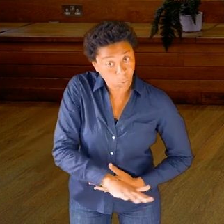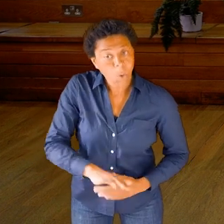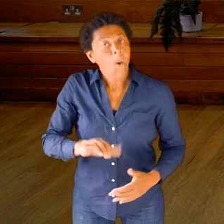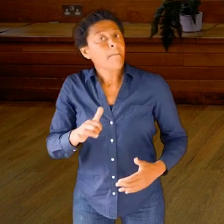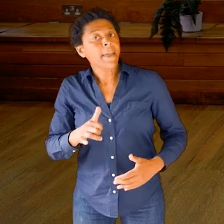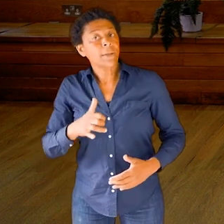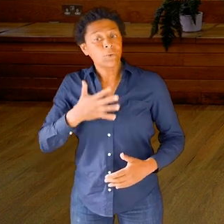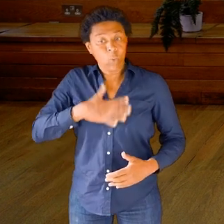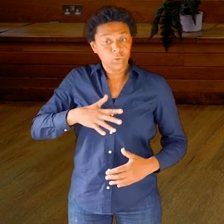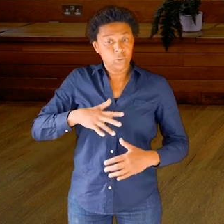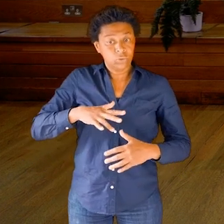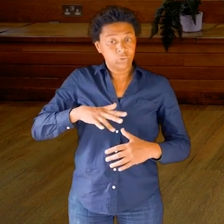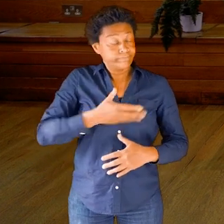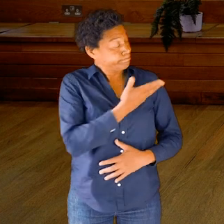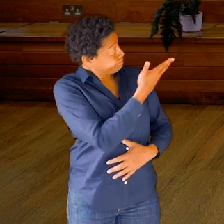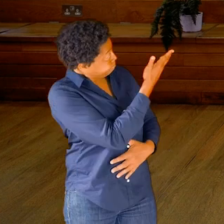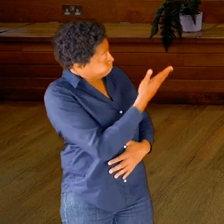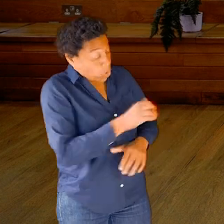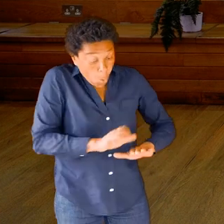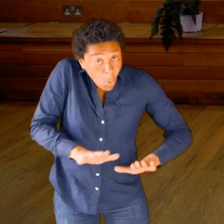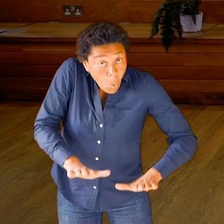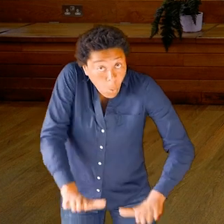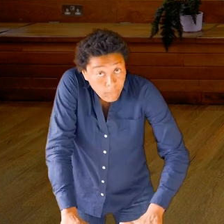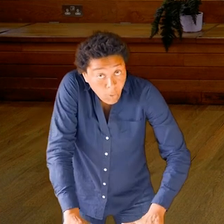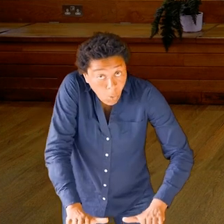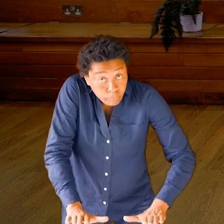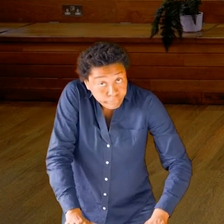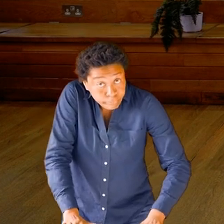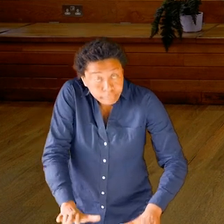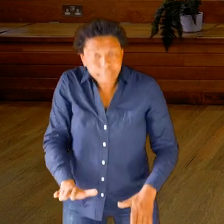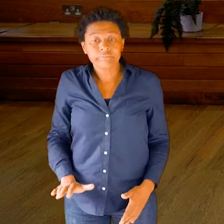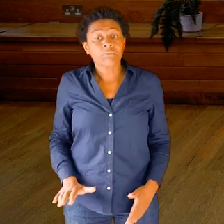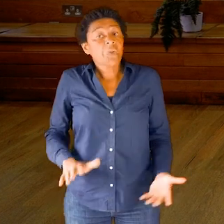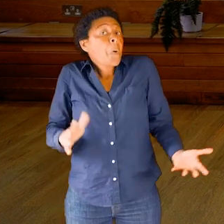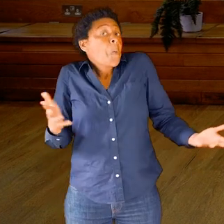If it’s available for you, you might come down to an all fours position, or you